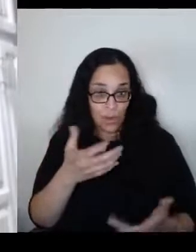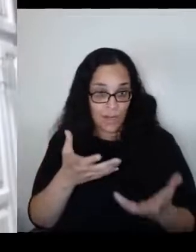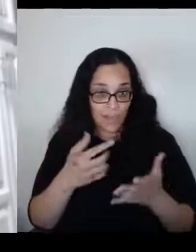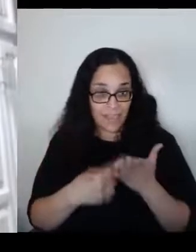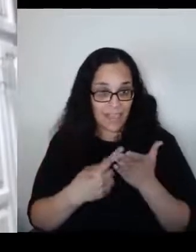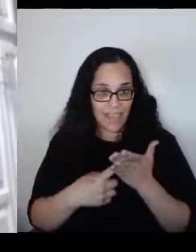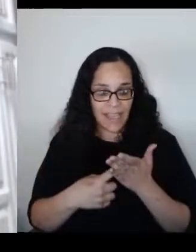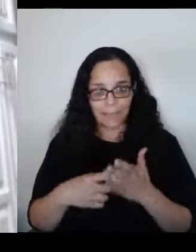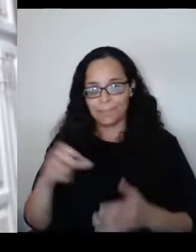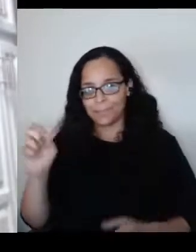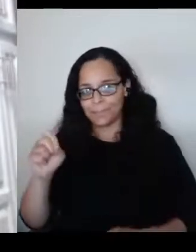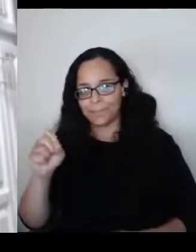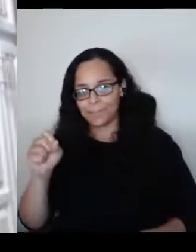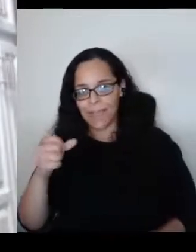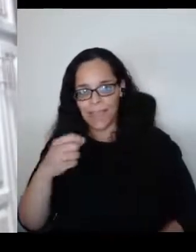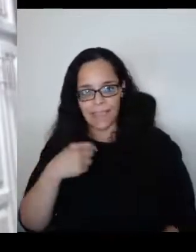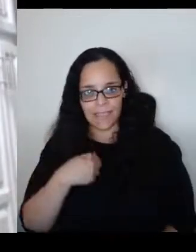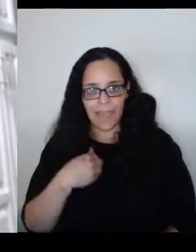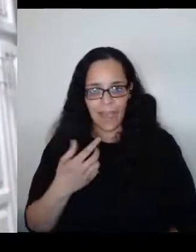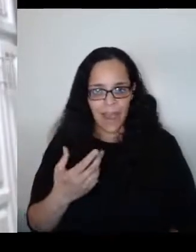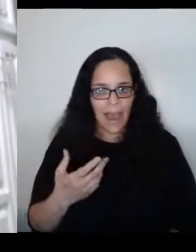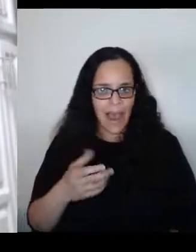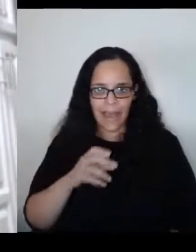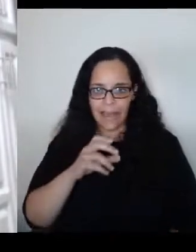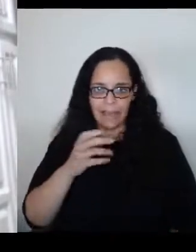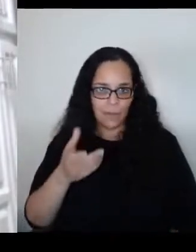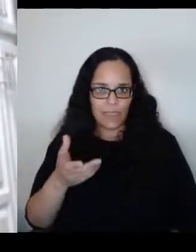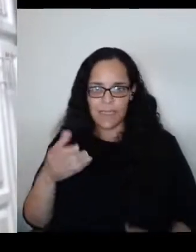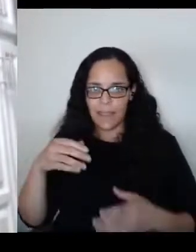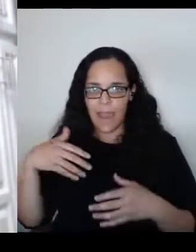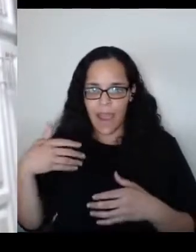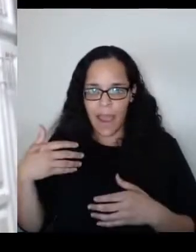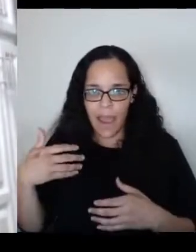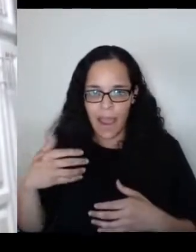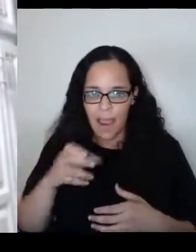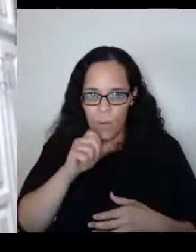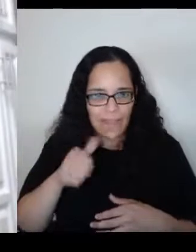In front of the White House about the separated children